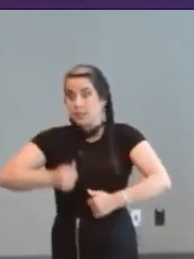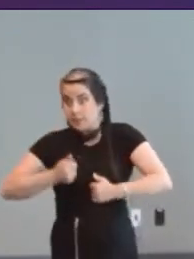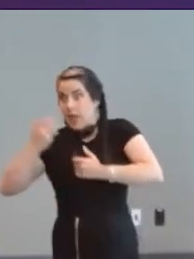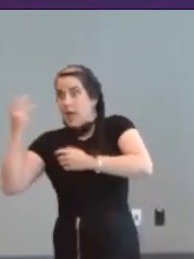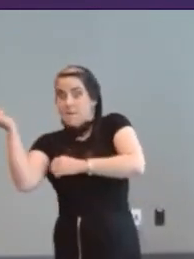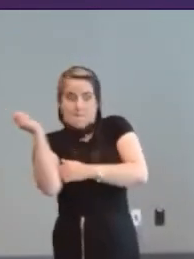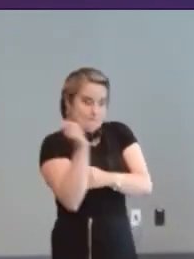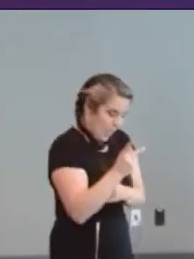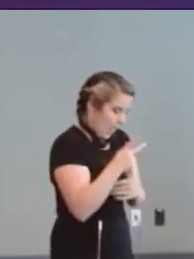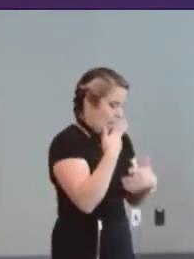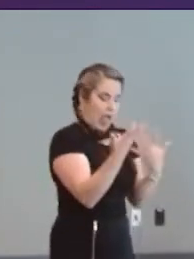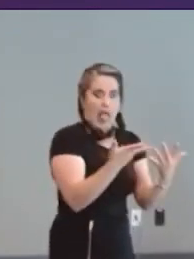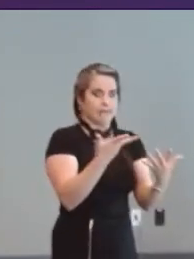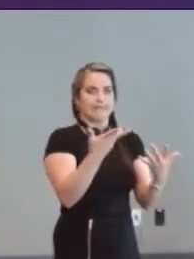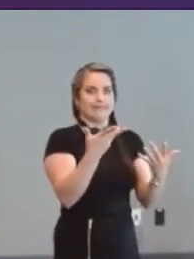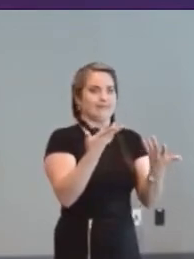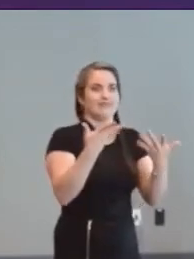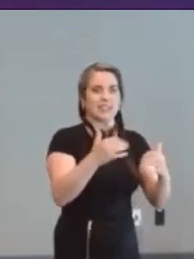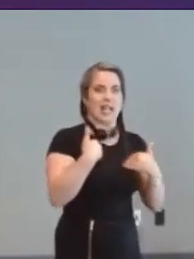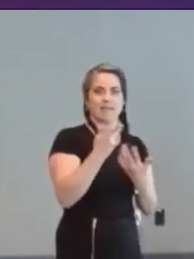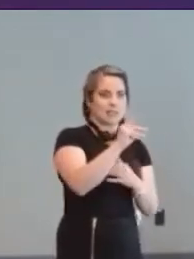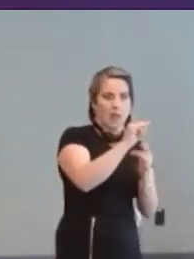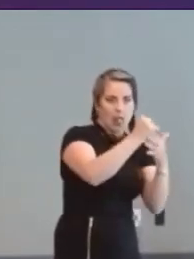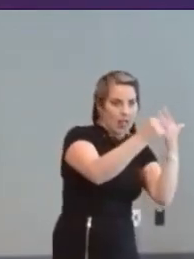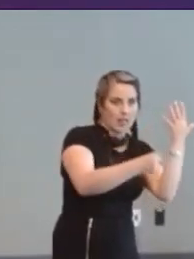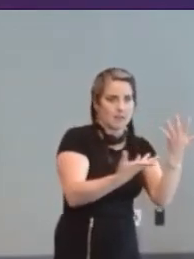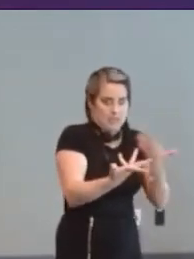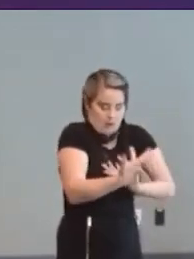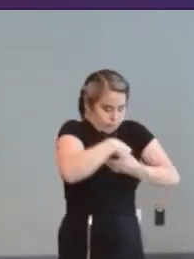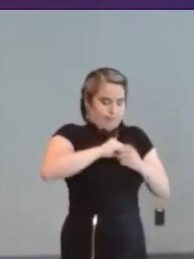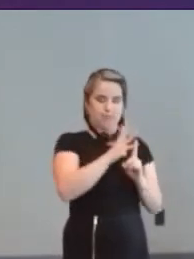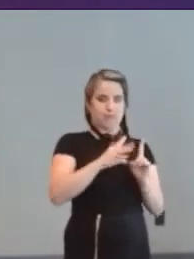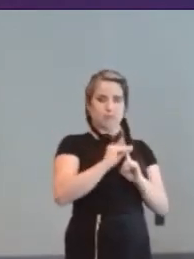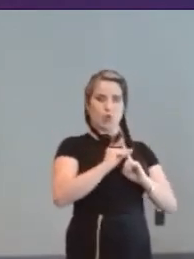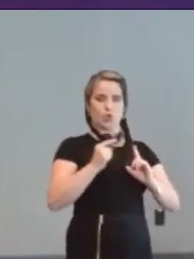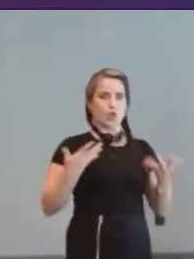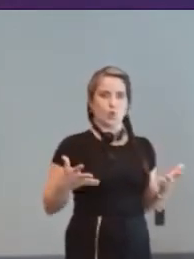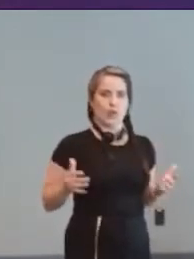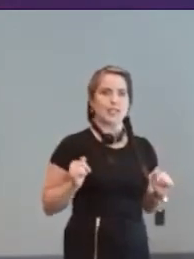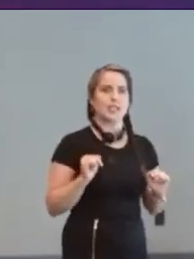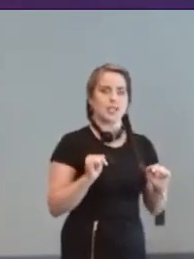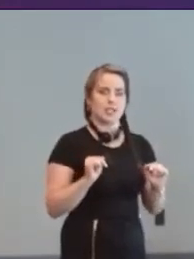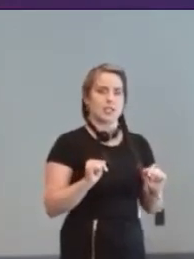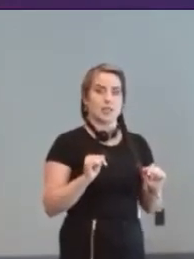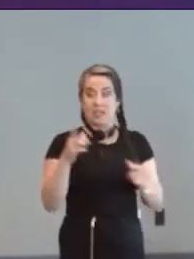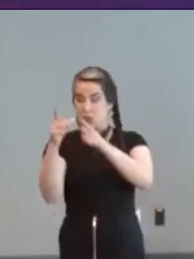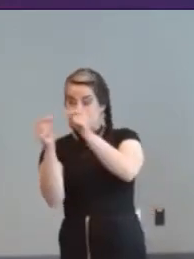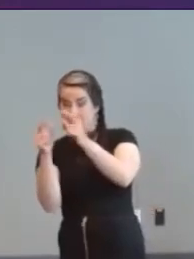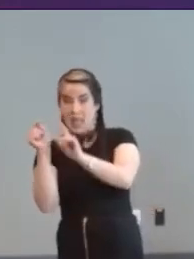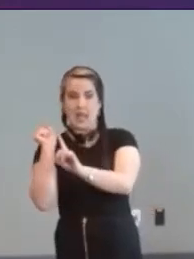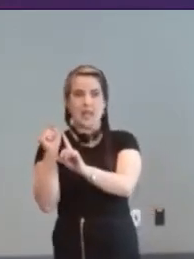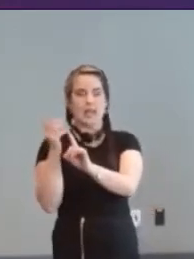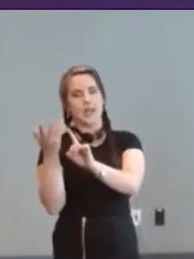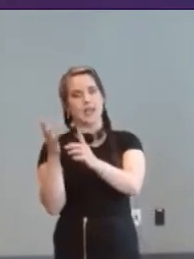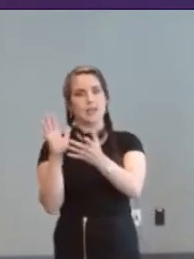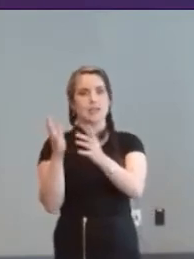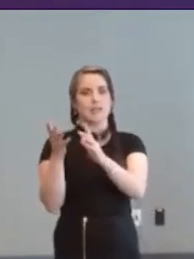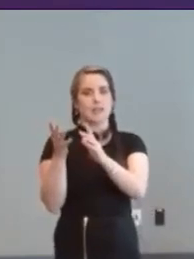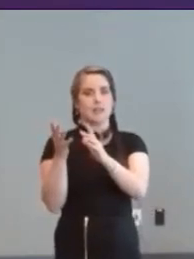part of our culture I think um but yeah it's Japan do it's a shame about Namco and their Barrier Free